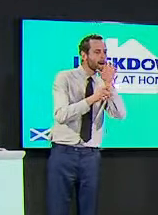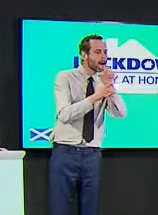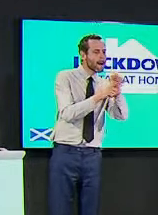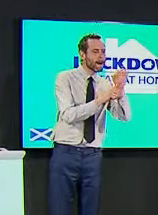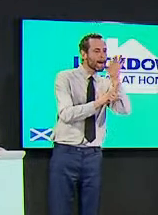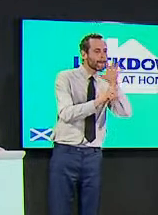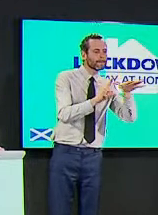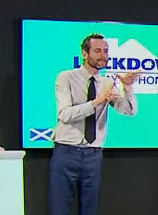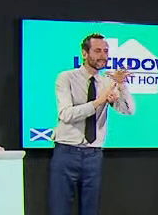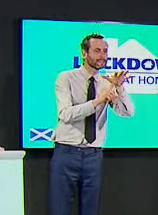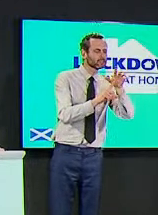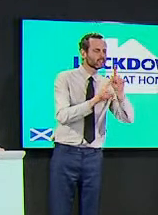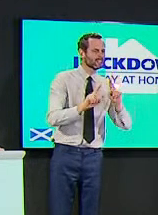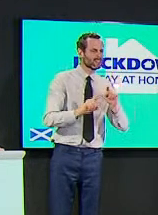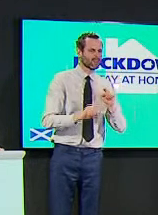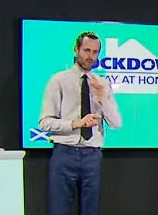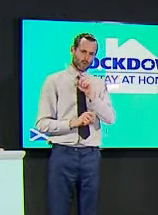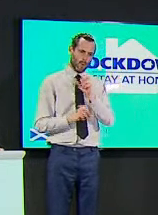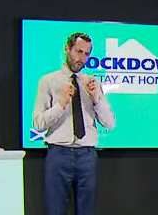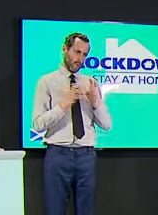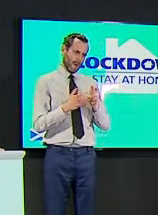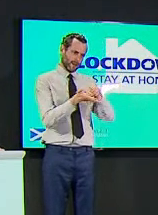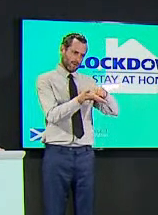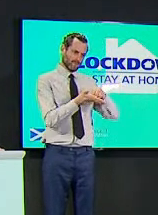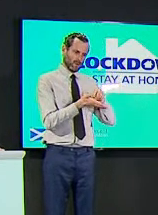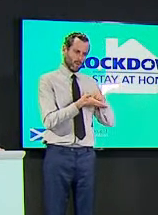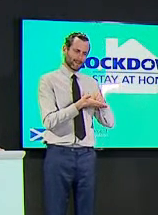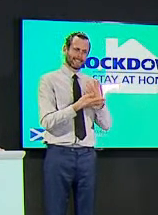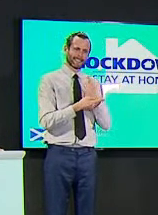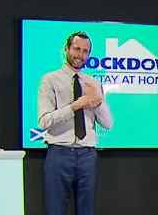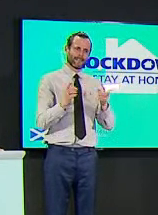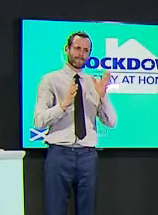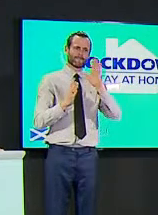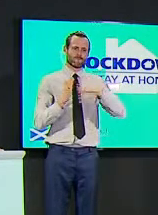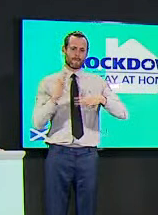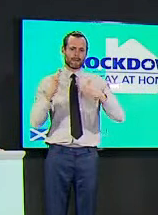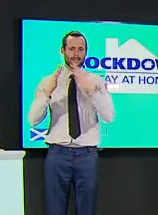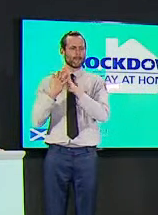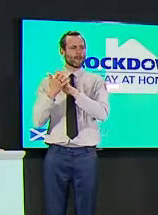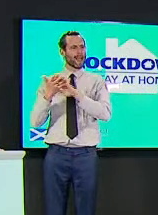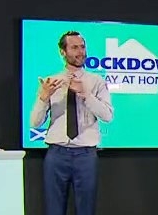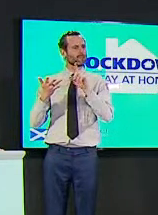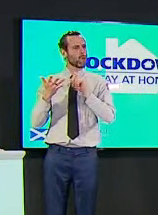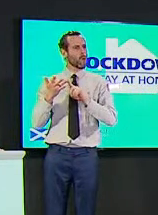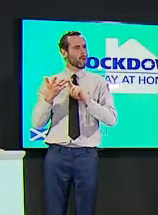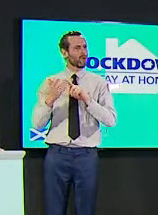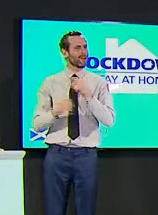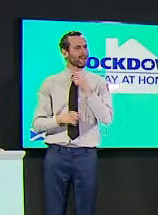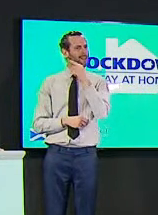the test positivity rate for sentinel testing so random community testing and the one that you're